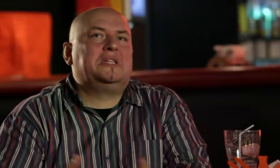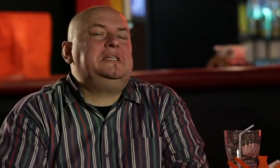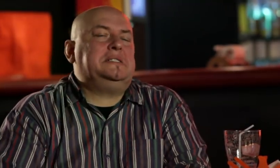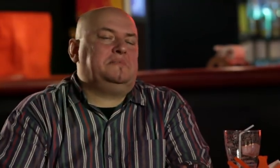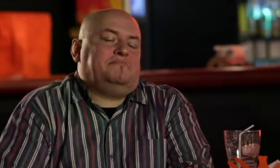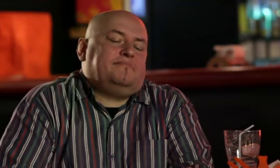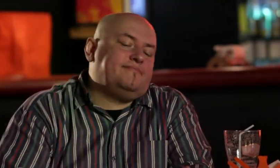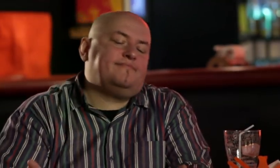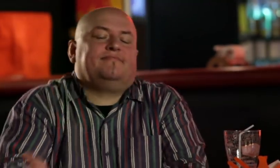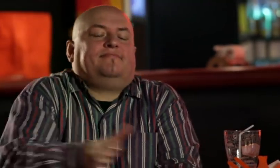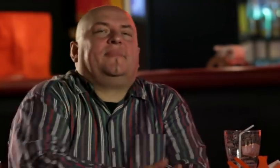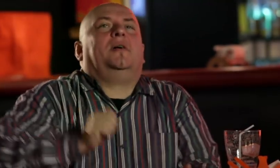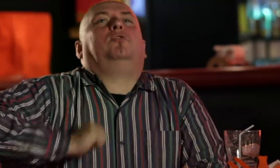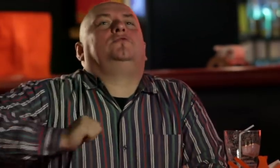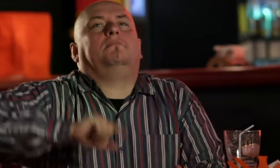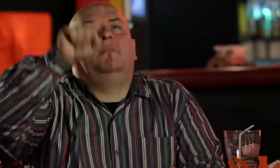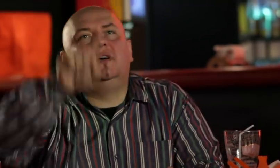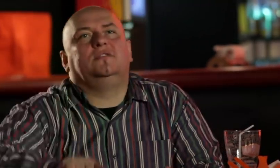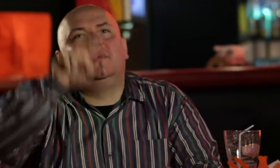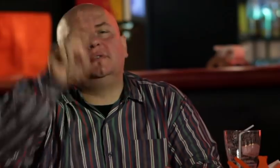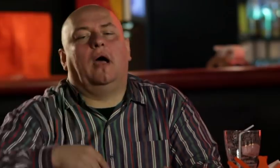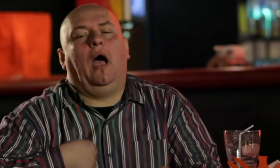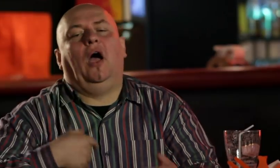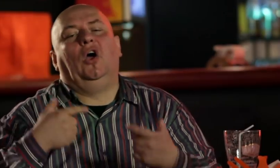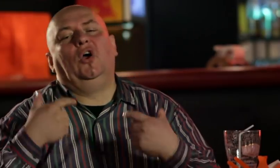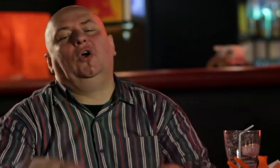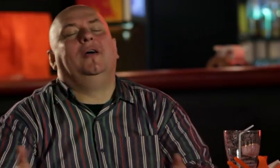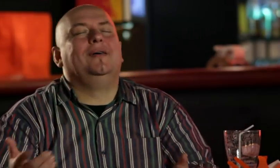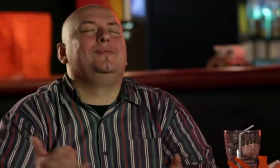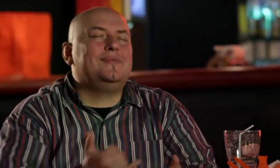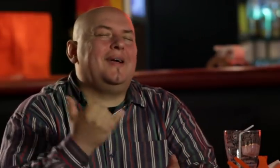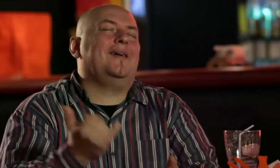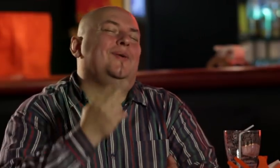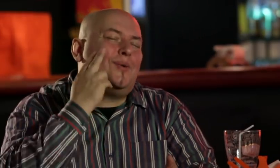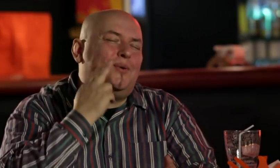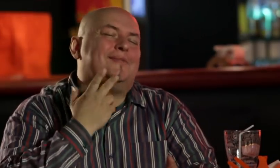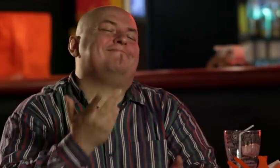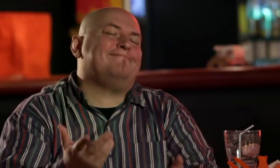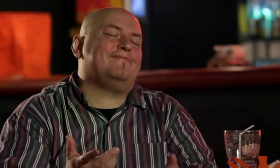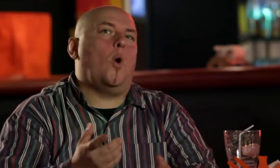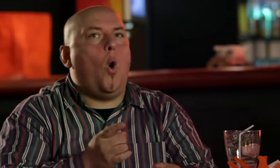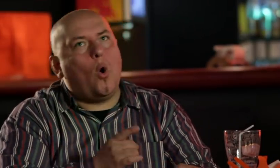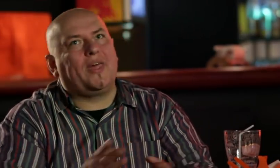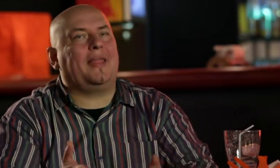and nothing happens. I am told to wait for two or three months, my CV lends up on the pile of documents.